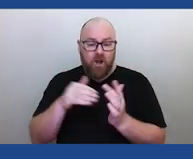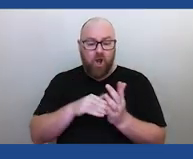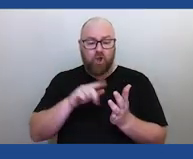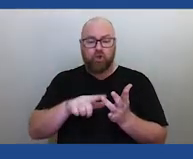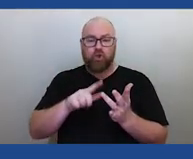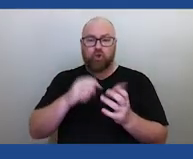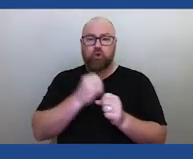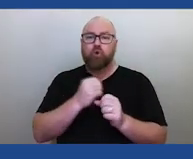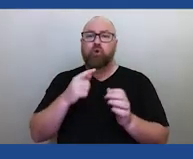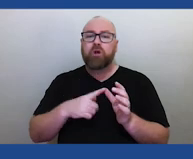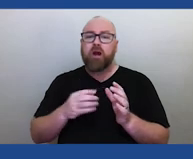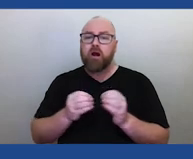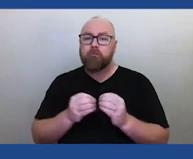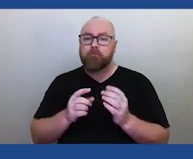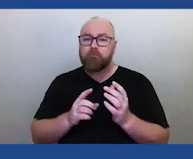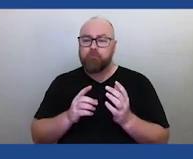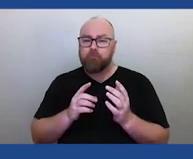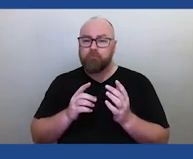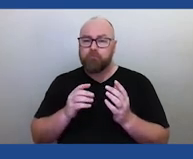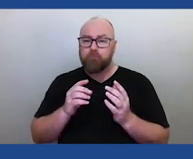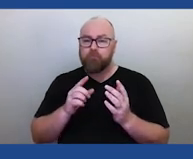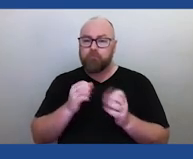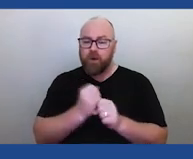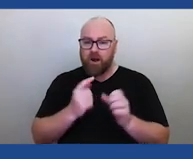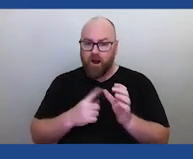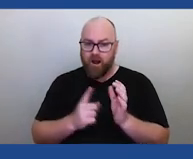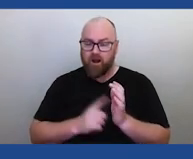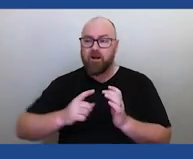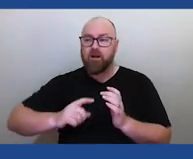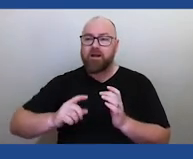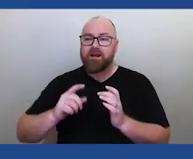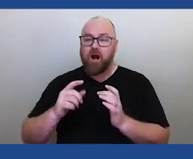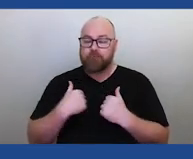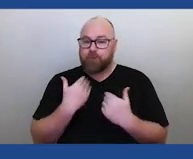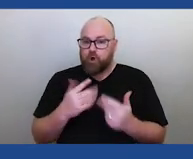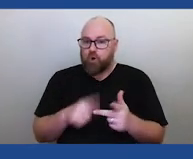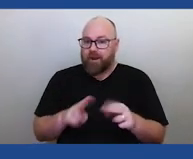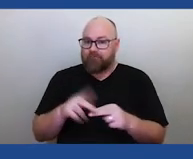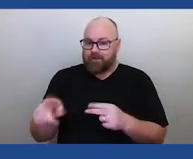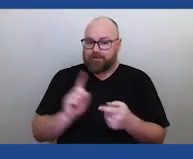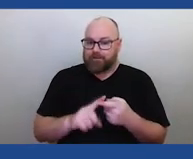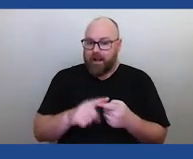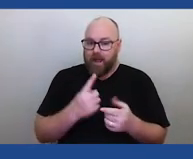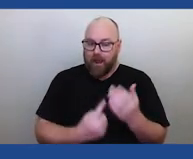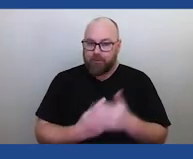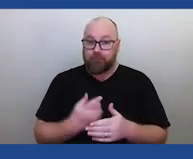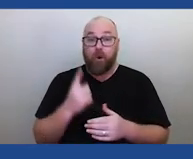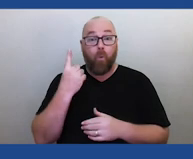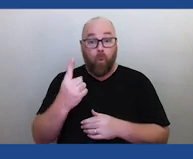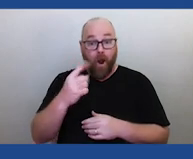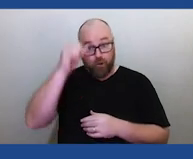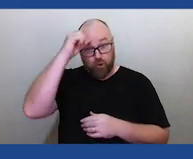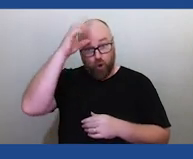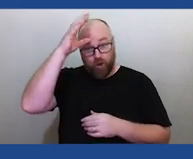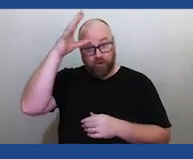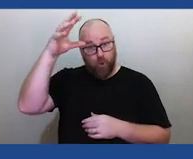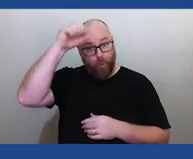but those formal Ceremonies are still happening anymore. But one of the knowledge holders that I have been working with, he's only a few years older than I am,